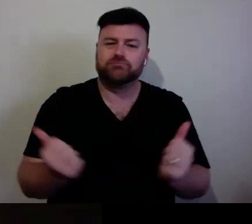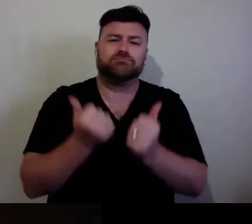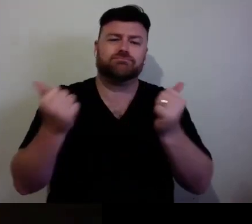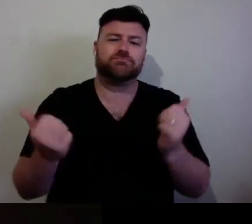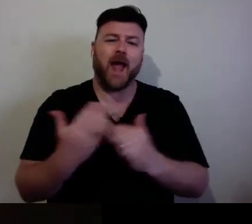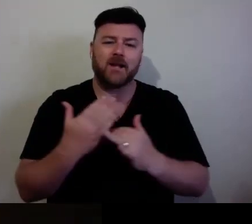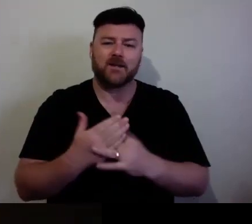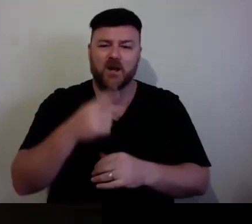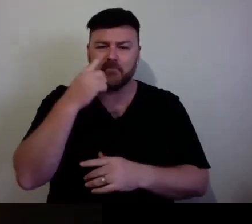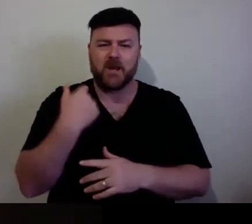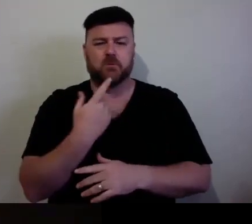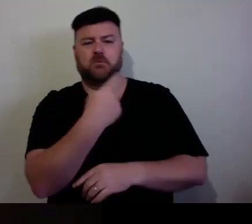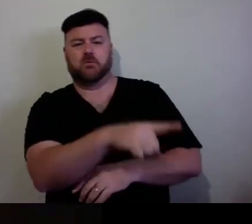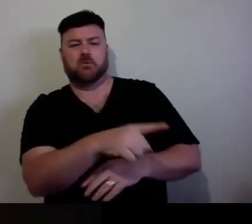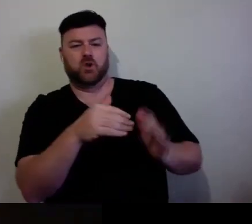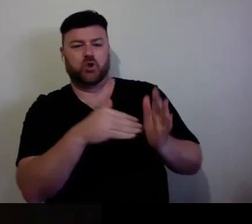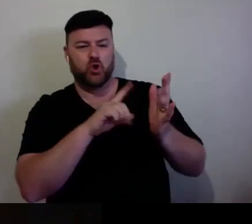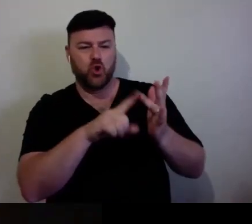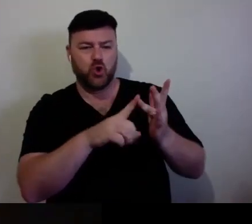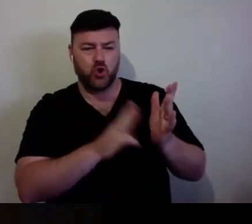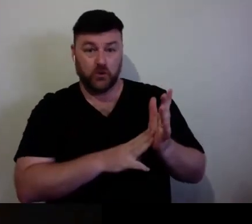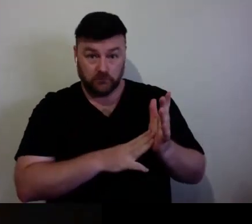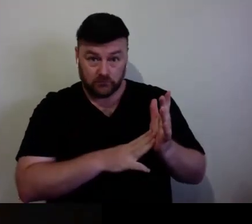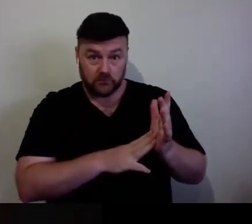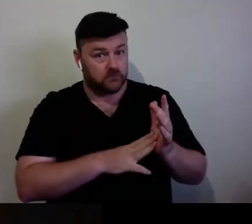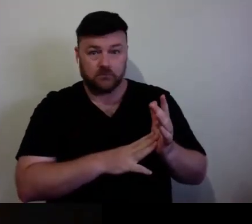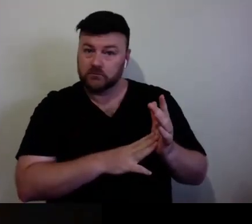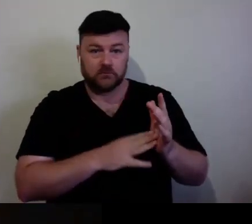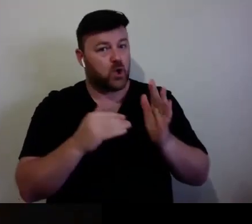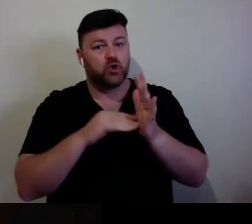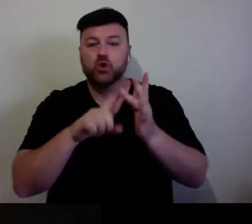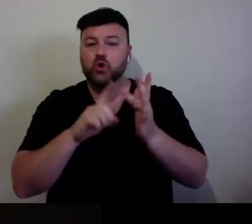It is like, well, I think we need to use possibly the most accessible platforms.